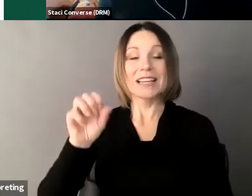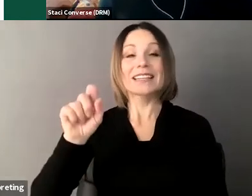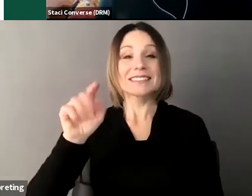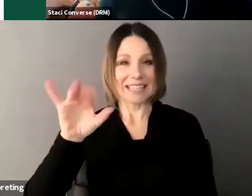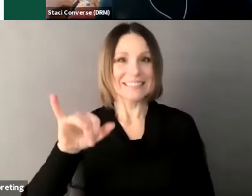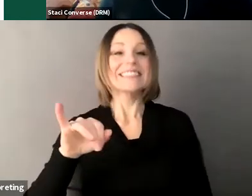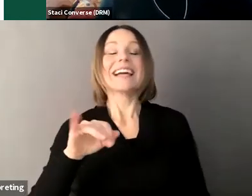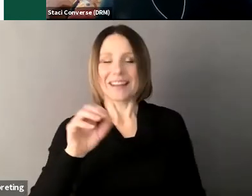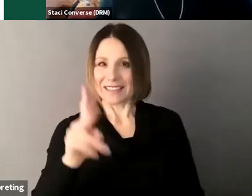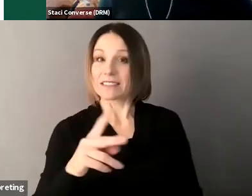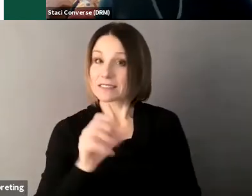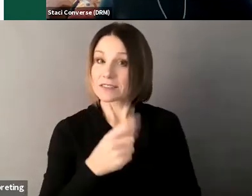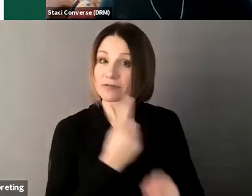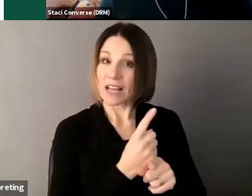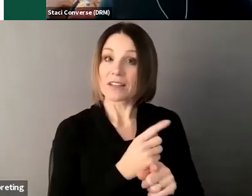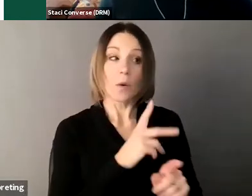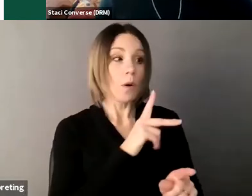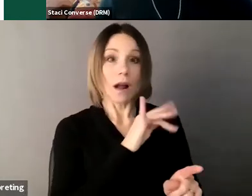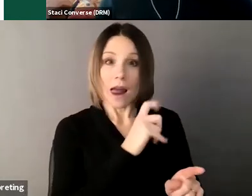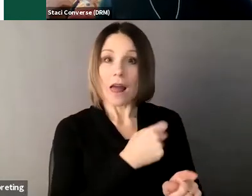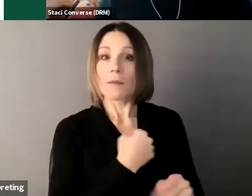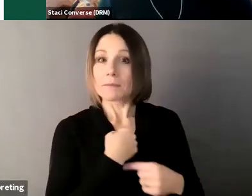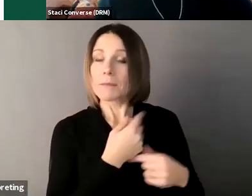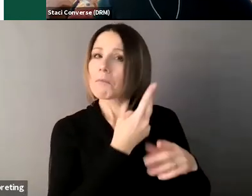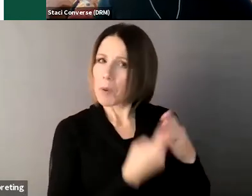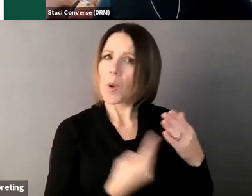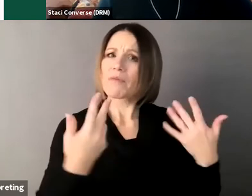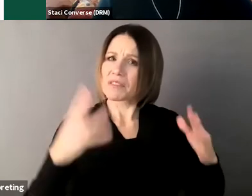decision-making and just asking the audience if they use supported decision-making as well